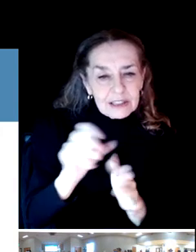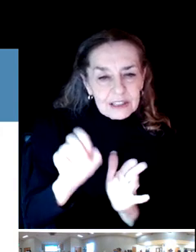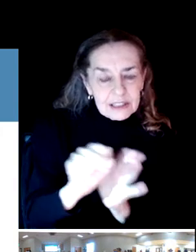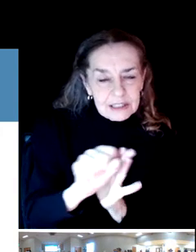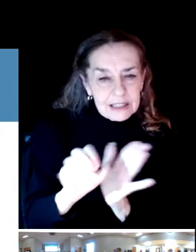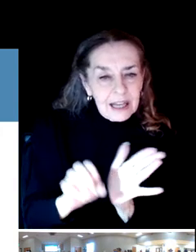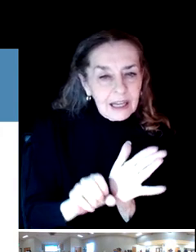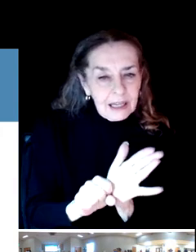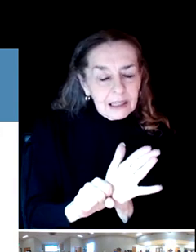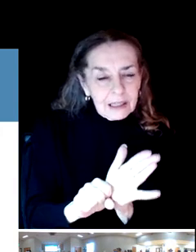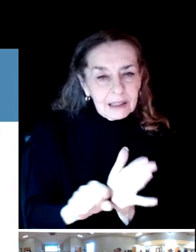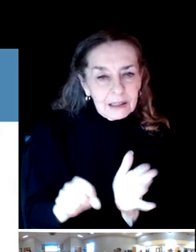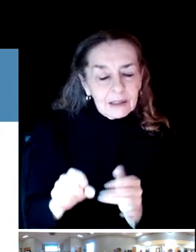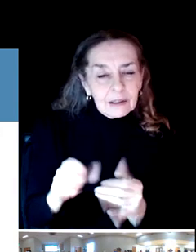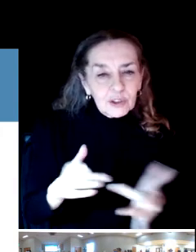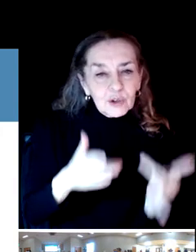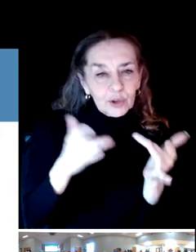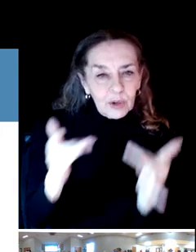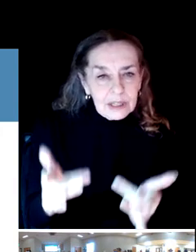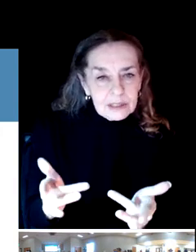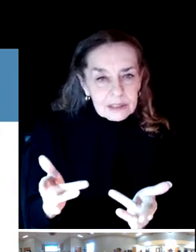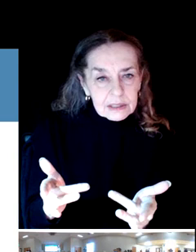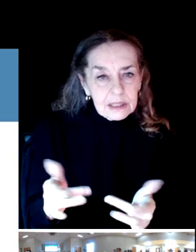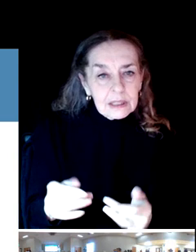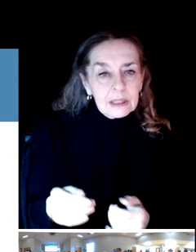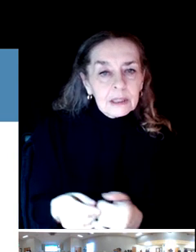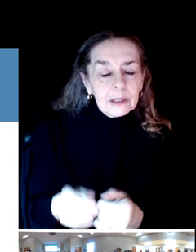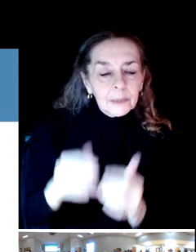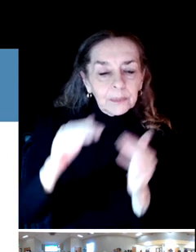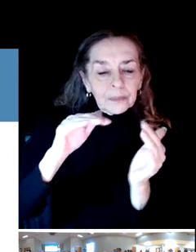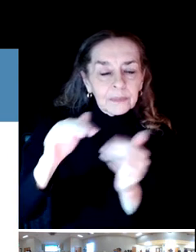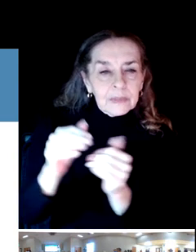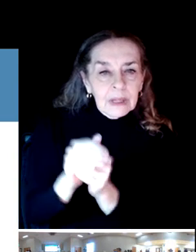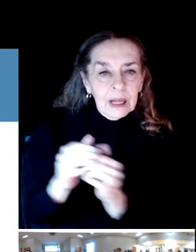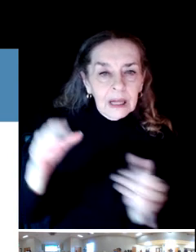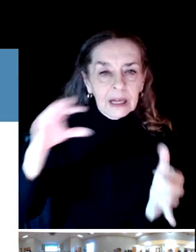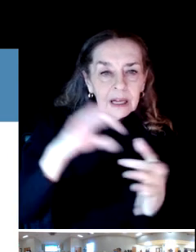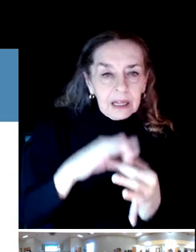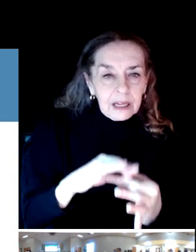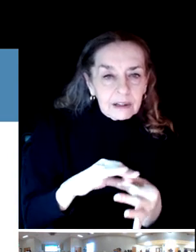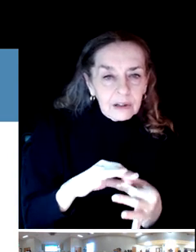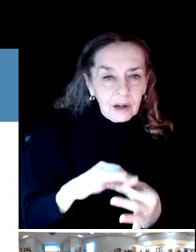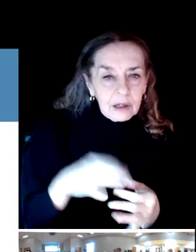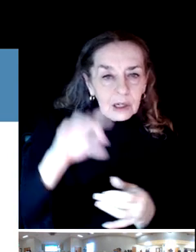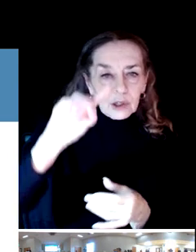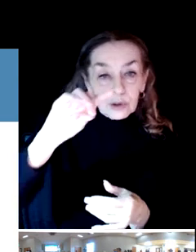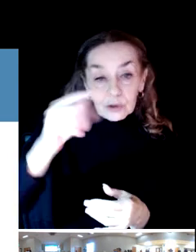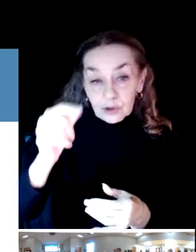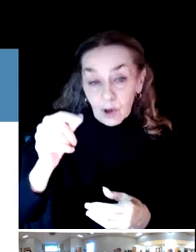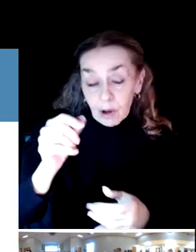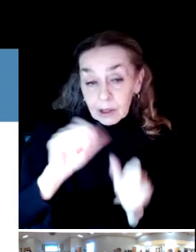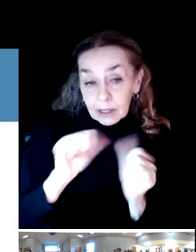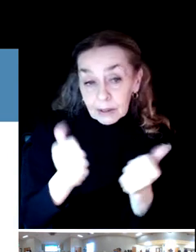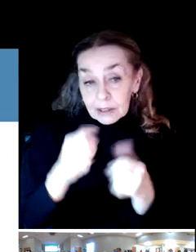So again, connectivity of the bike areas, dog stations in parks was important and indeed